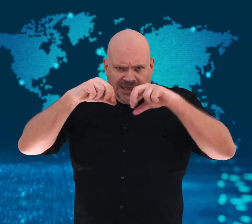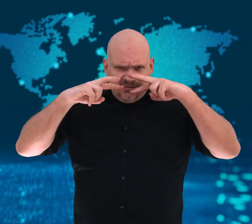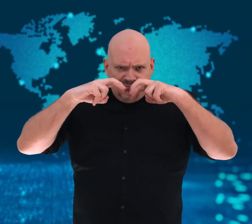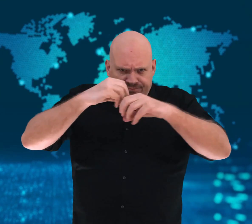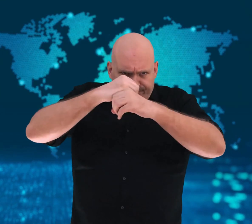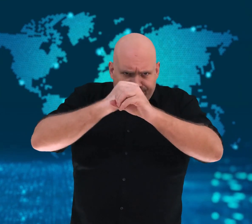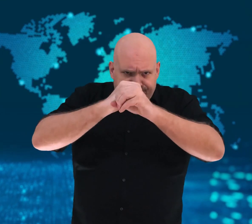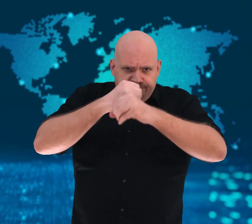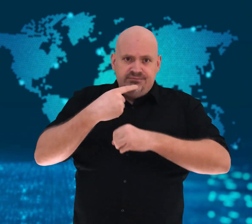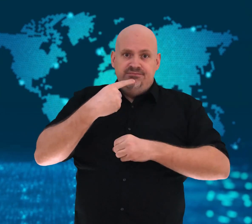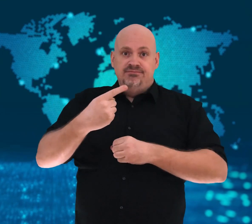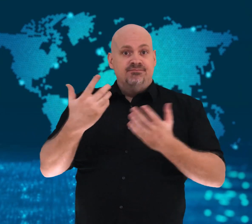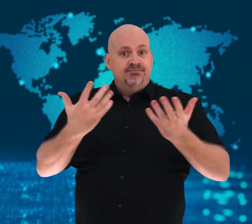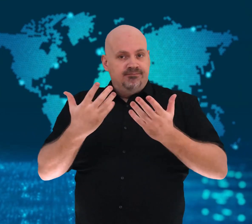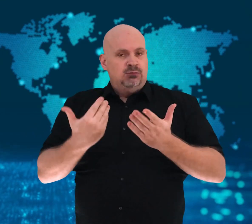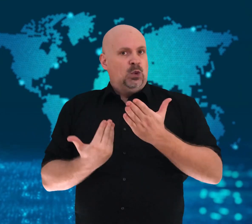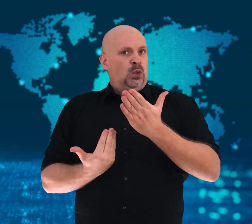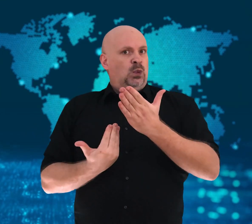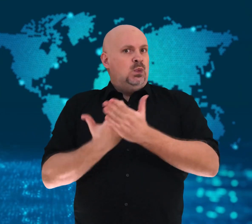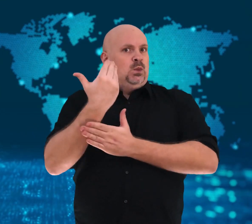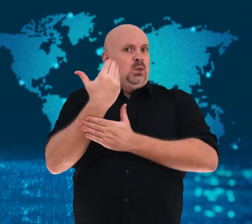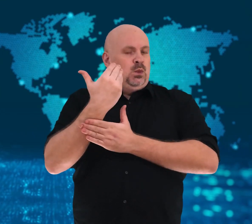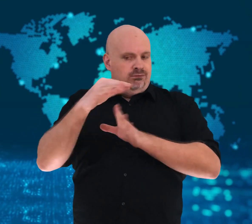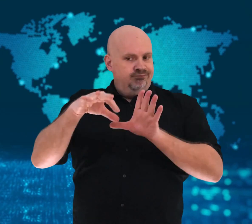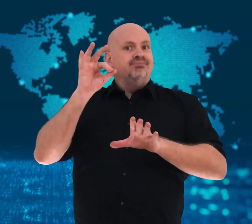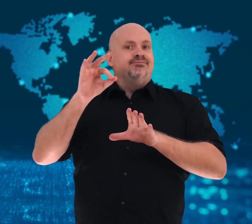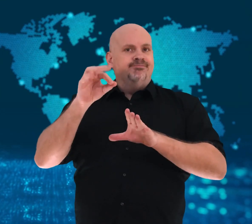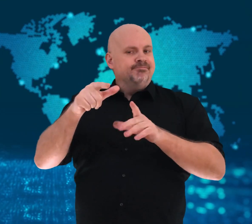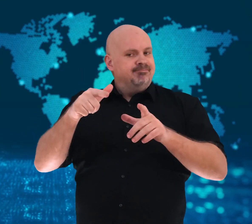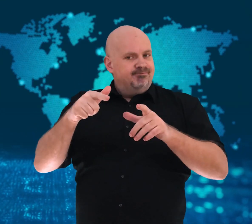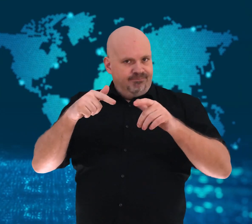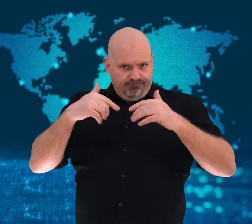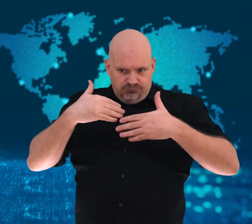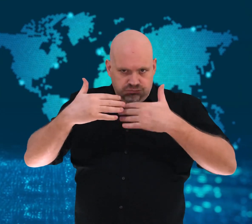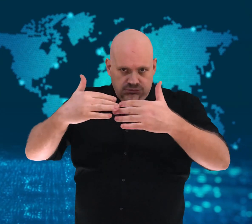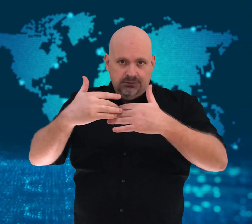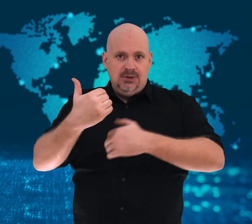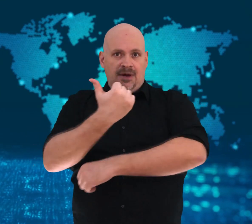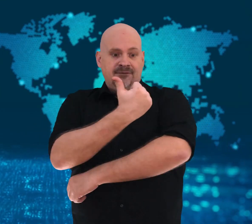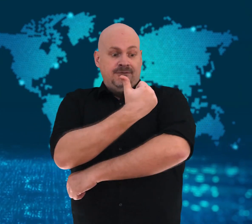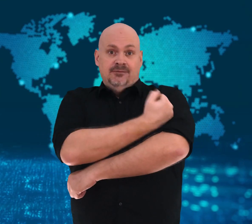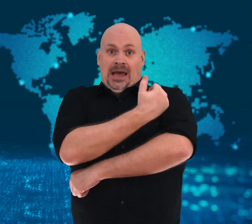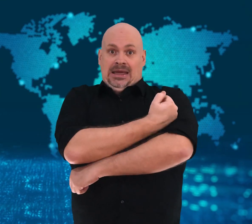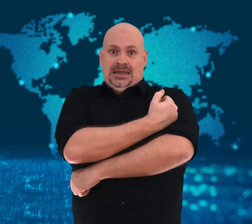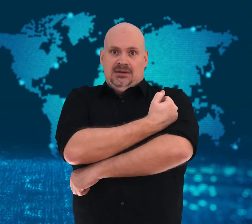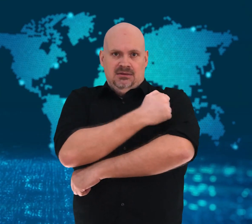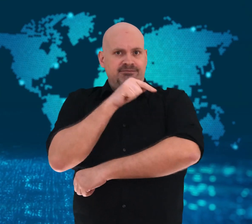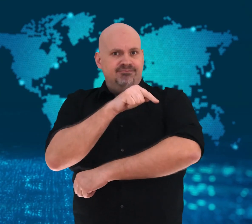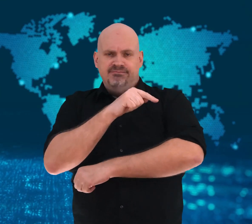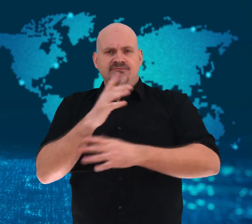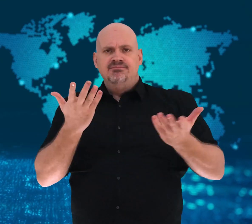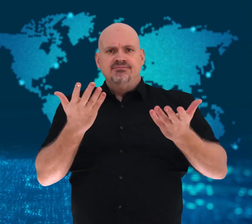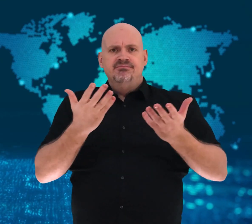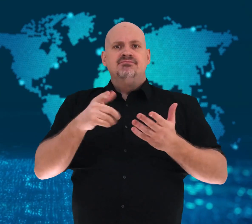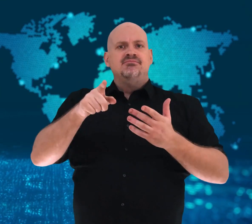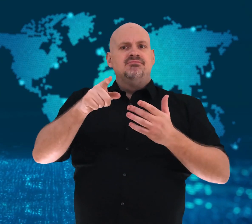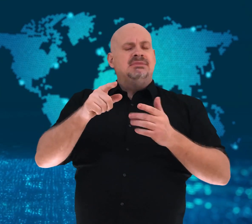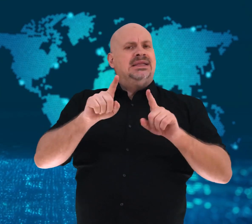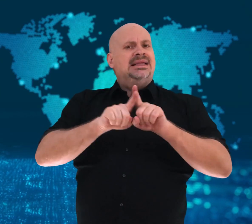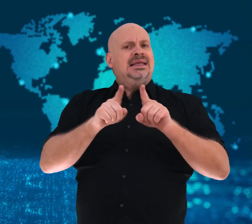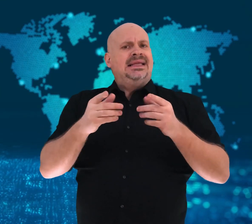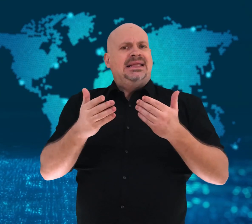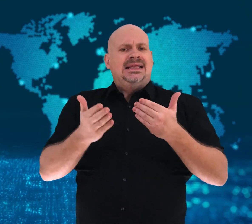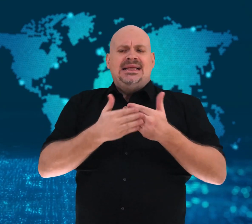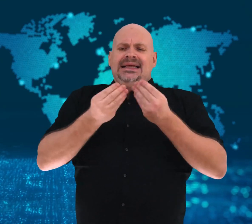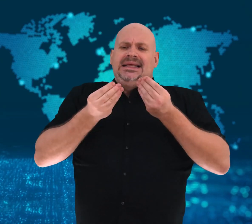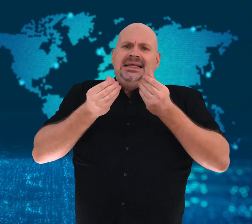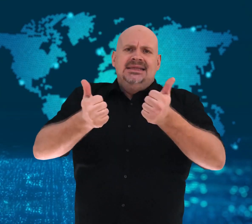A new vaccine was announced by US scientists and will release their